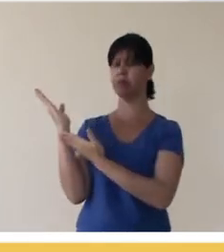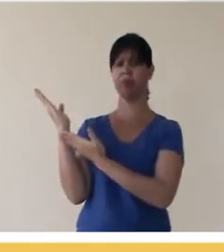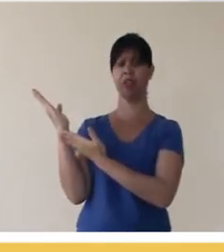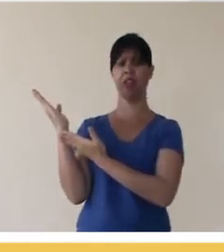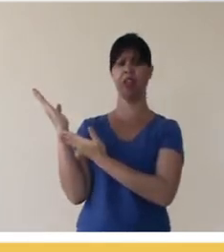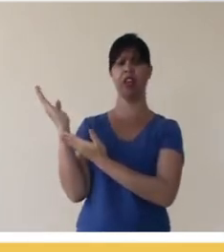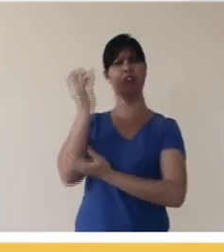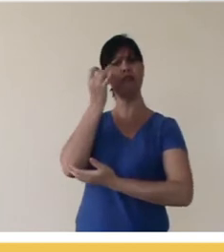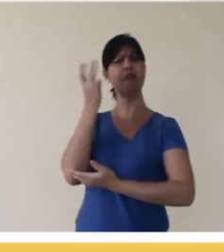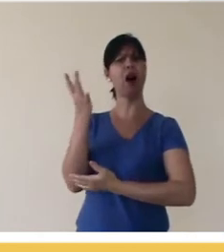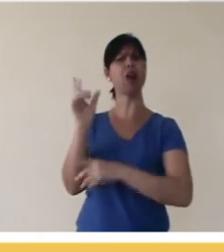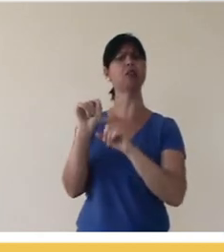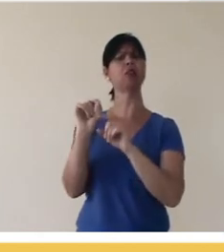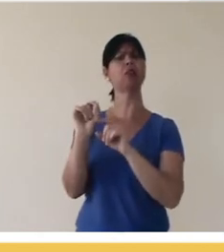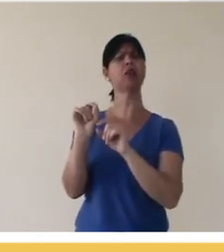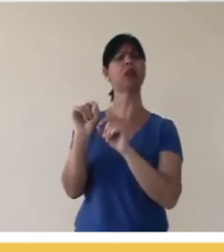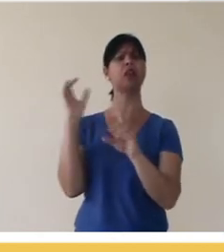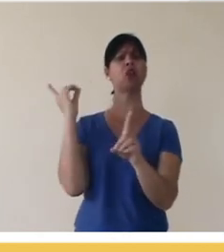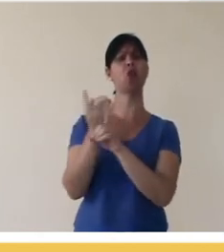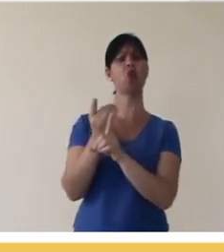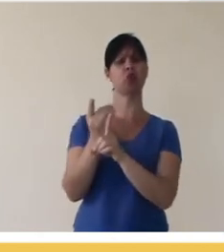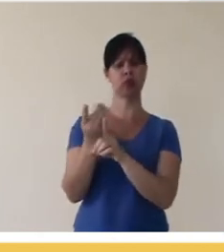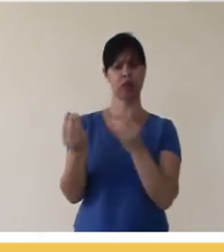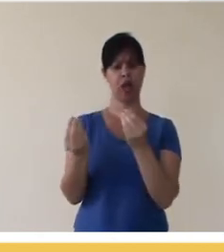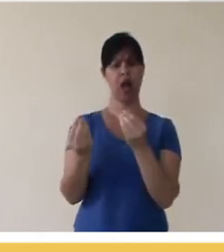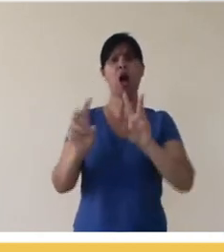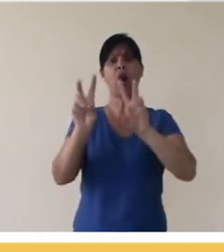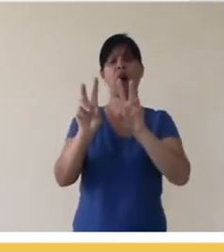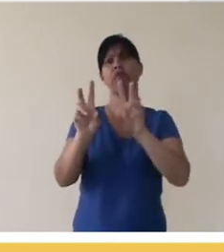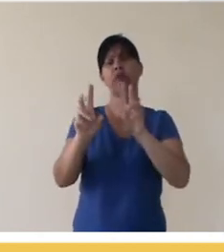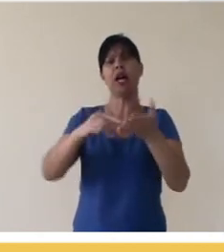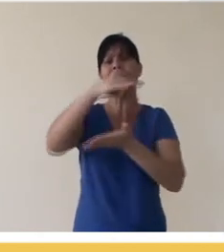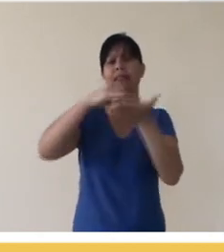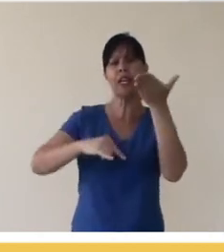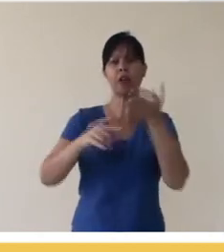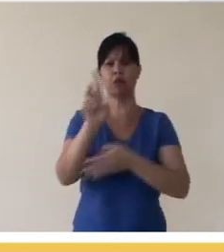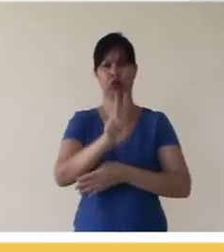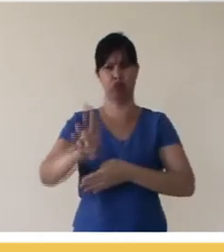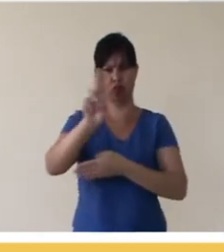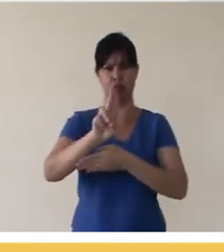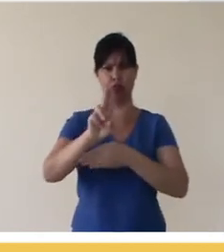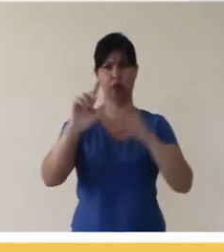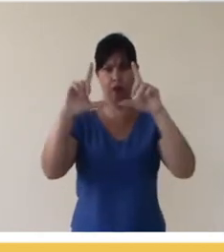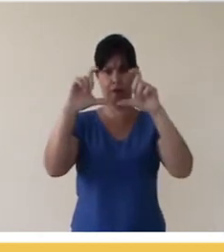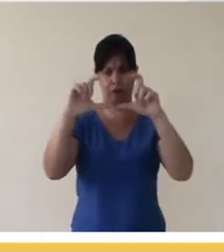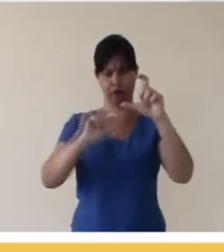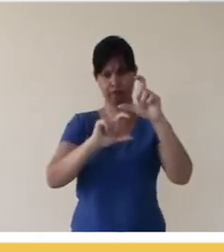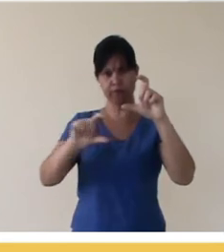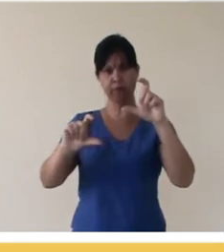it’s very easy to find the terms of use under the photo,